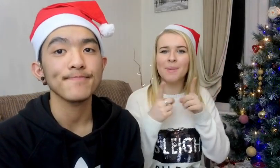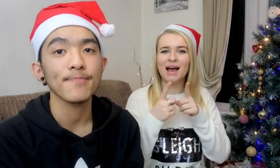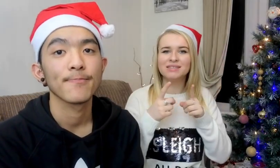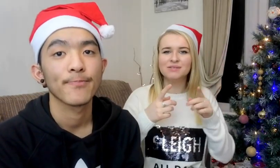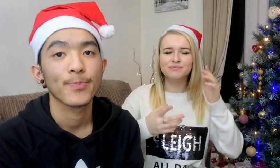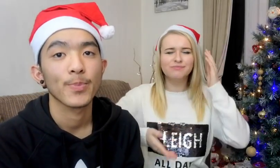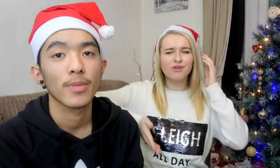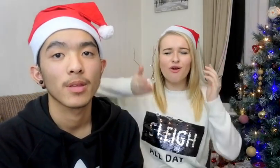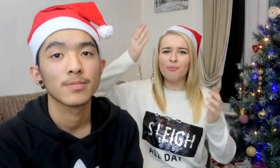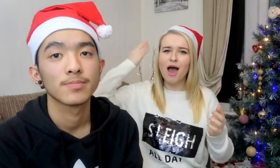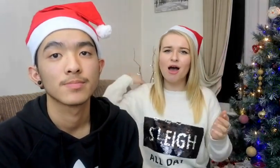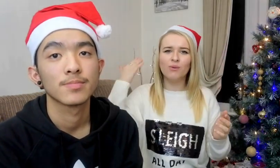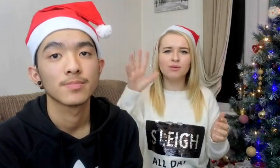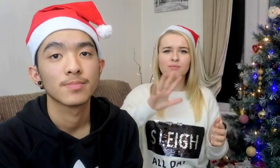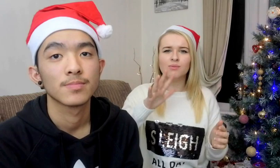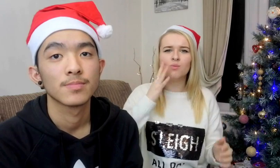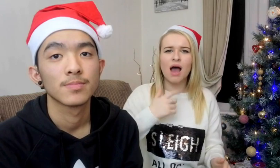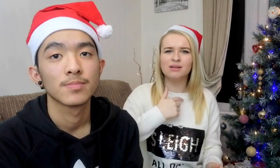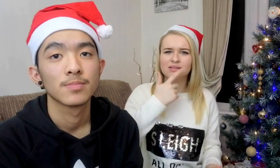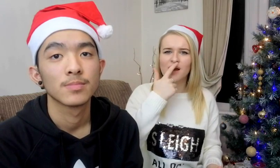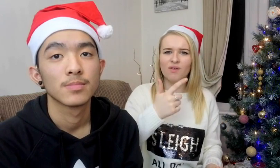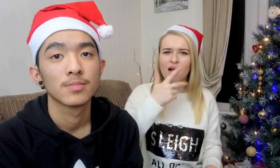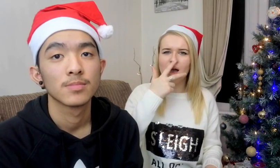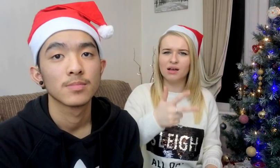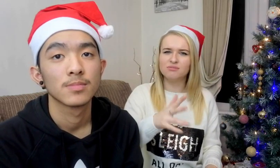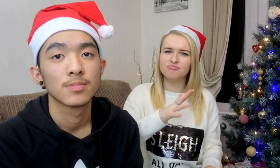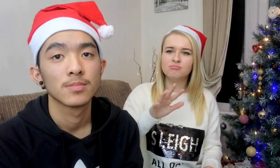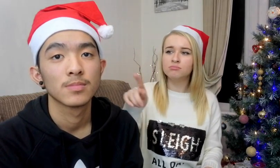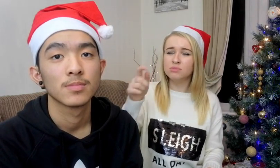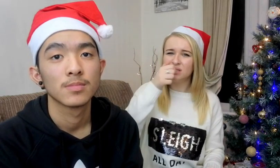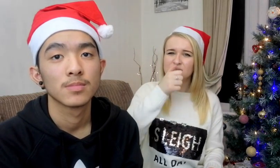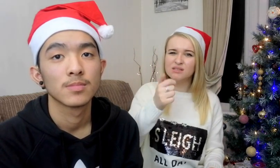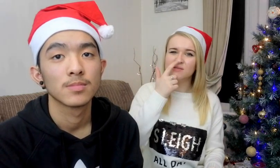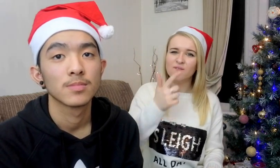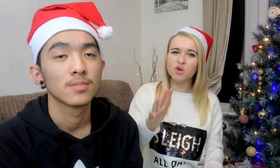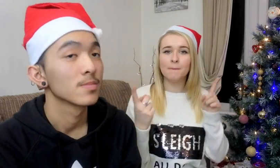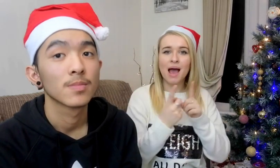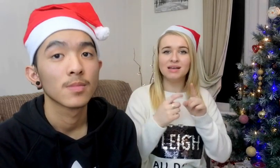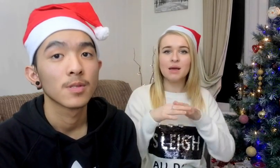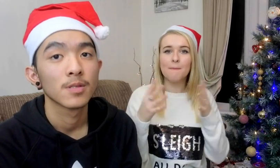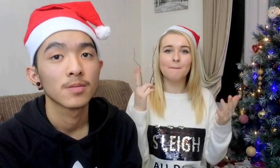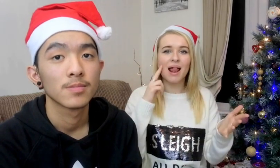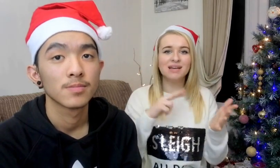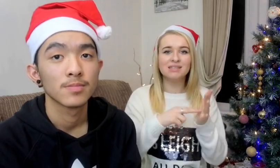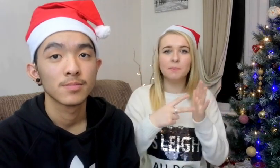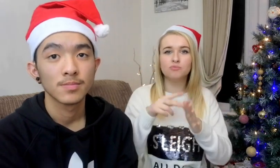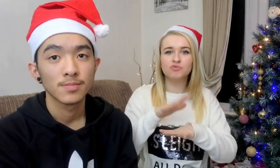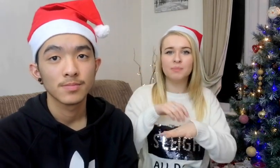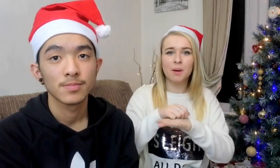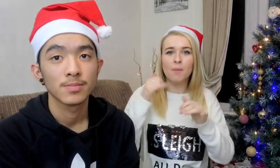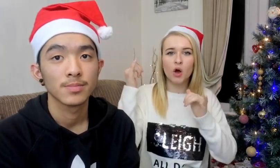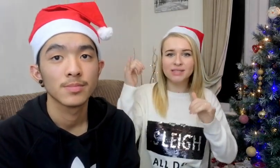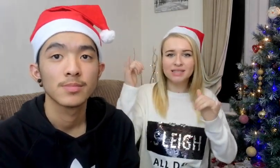I met him in a long time ago When I was 7 or 8 and he was 6 or 7 We met in a Deaf Christmas party